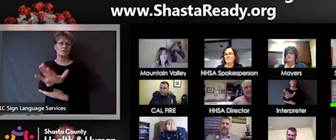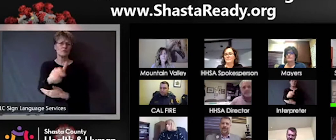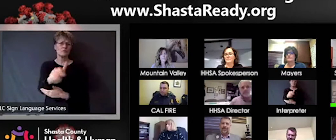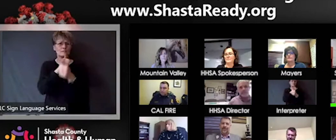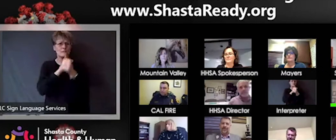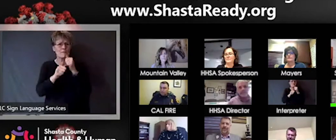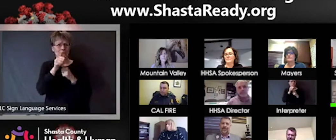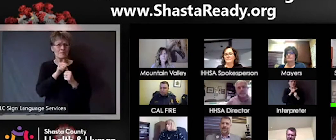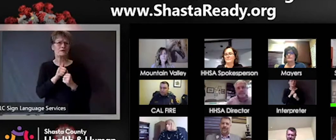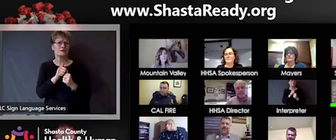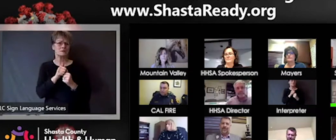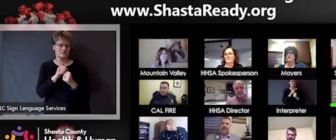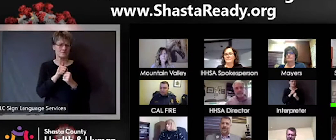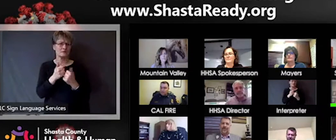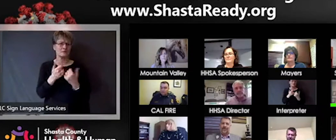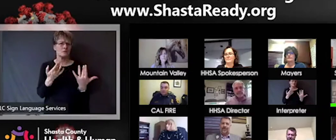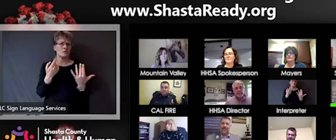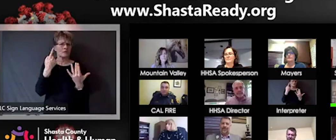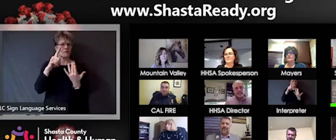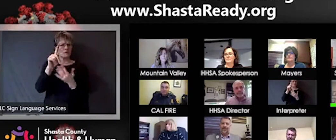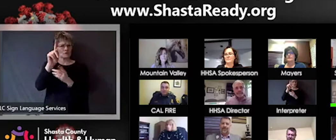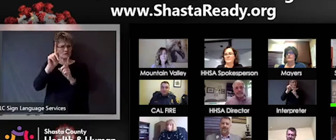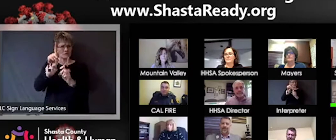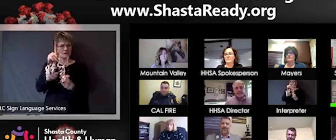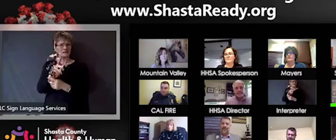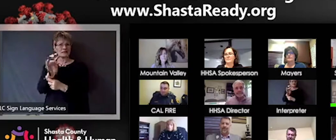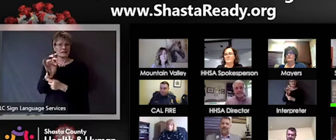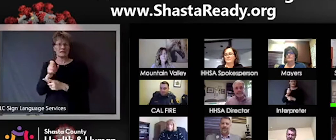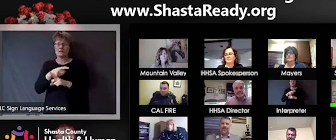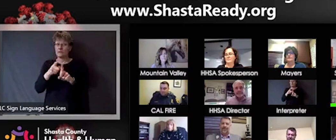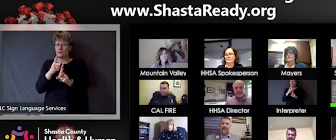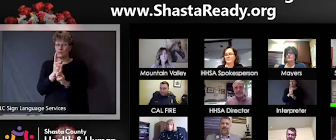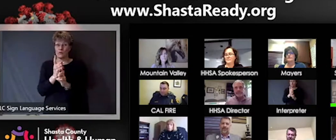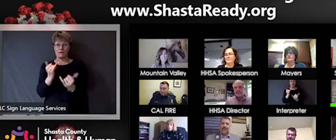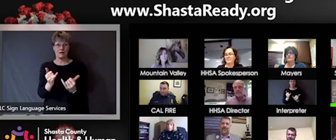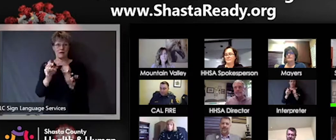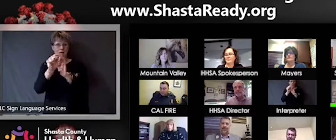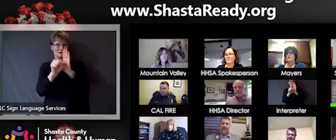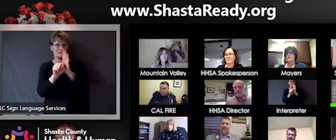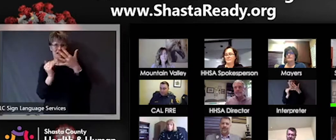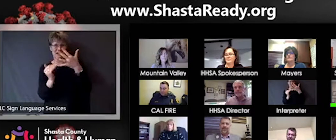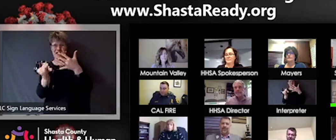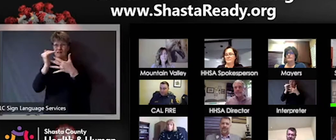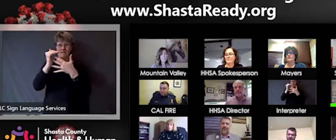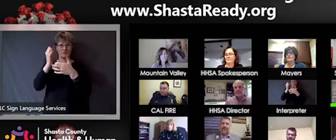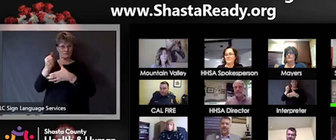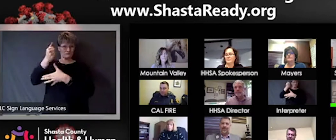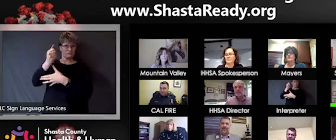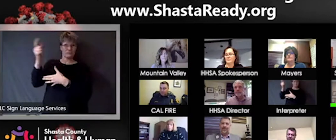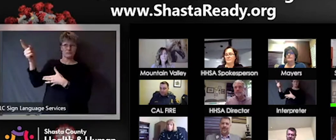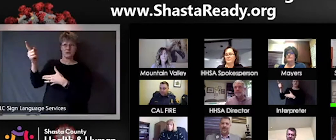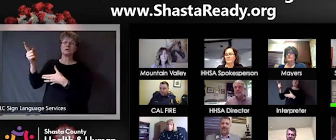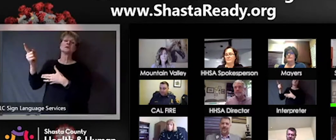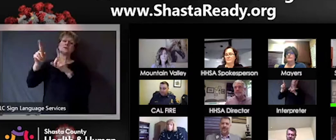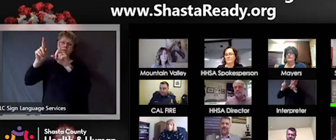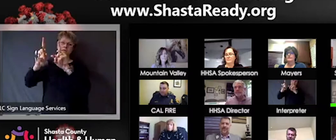I do think and there's a lot of effort at the state level, there's now a testing task force at the state level that's doing a lot of work